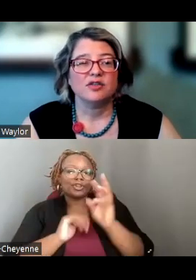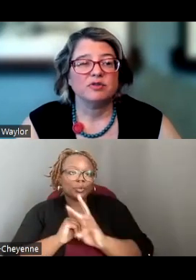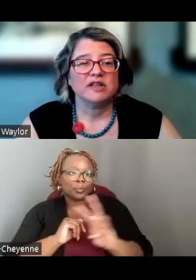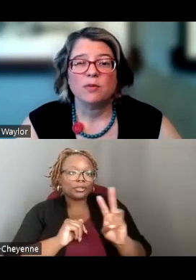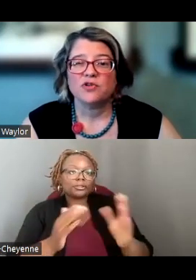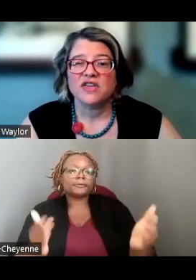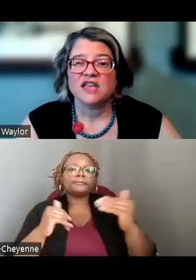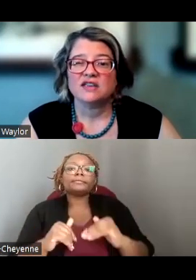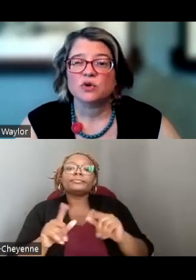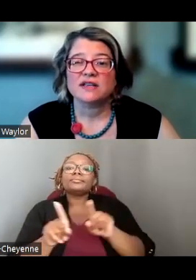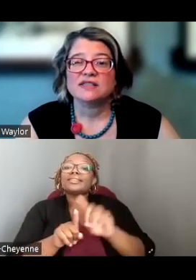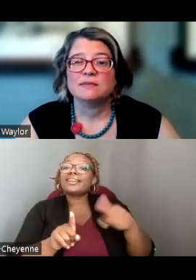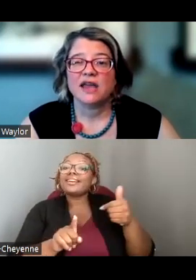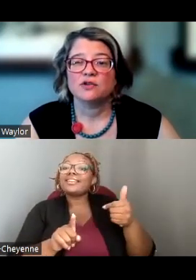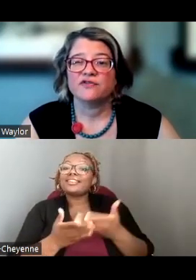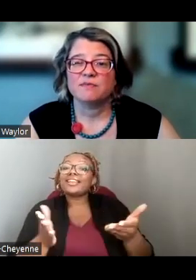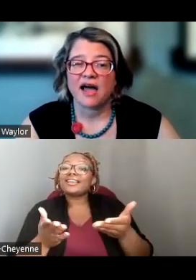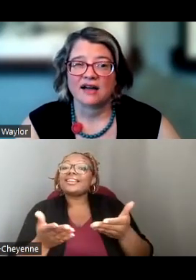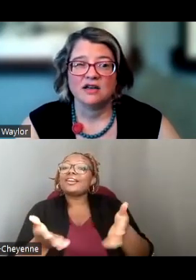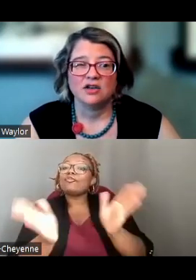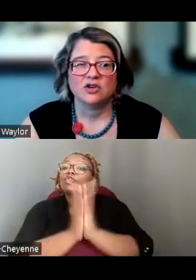ANOTHER REALLY HELPFUL THING IS REQUESTING PANEL FEEDBACK.